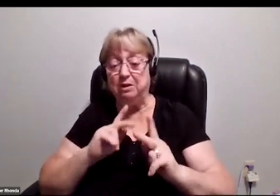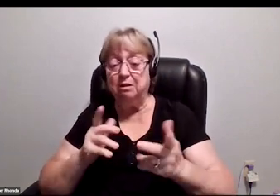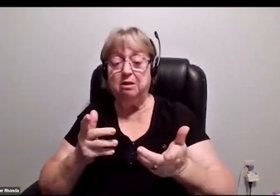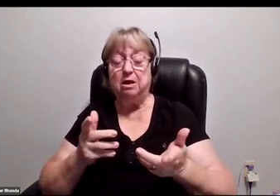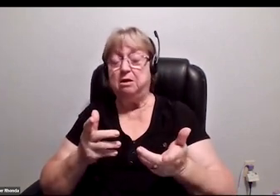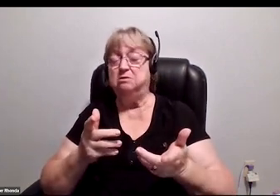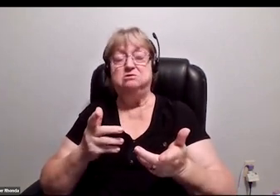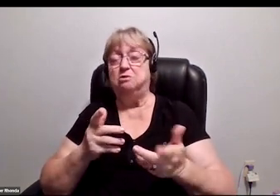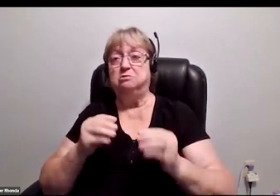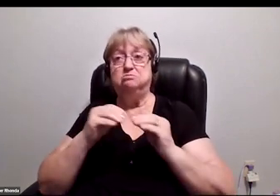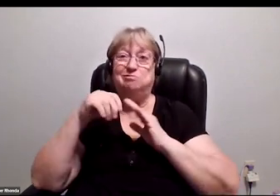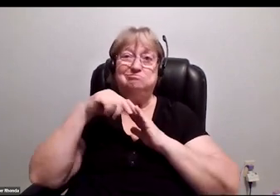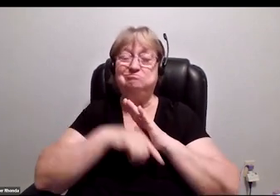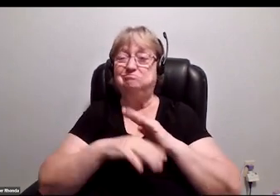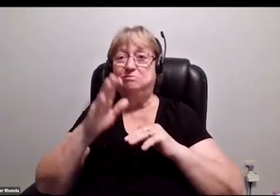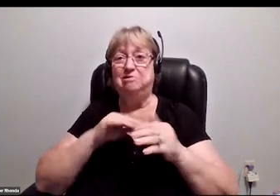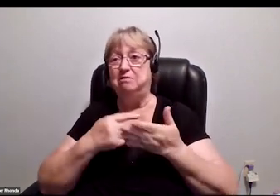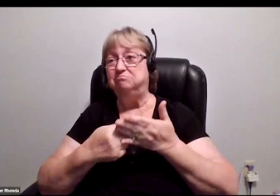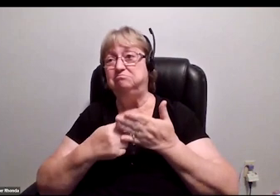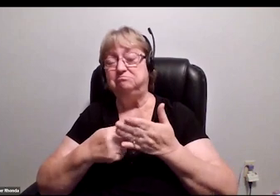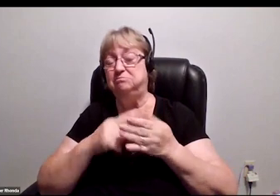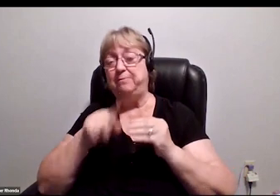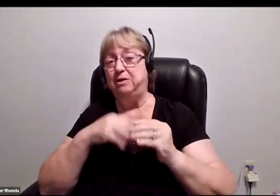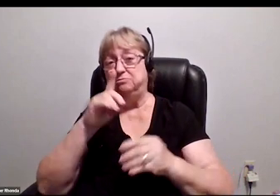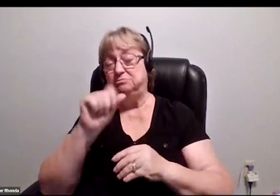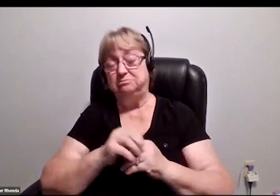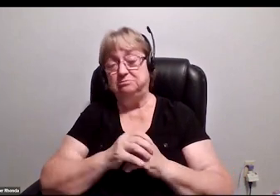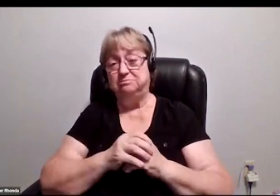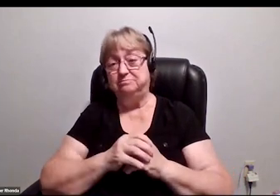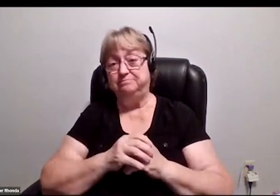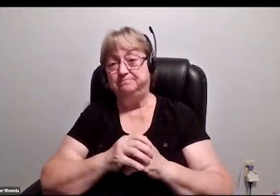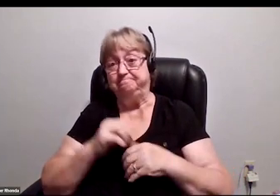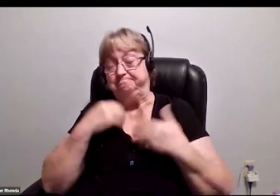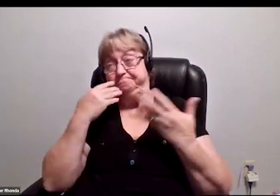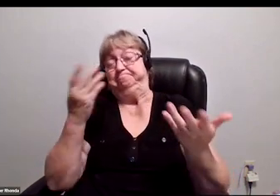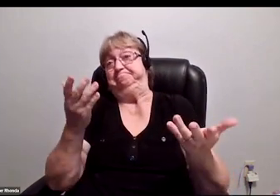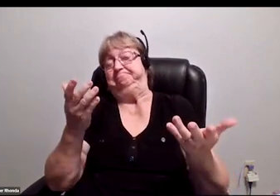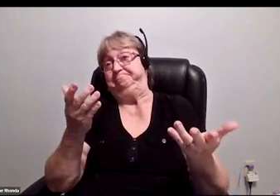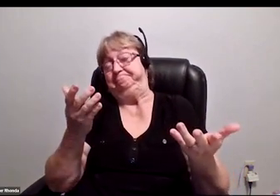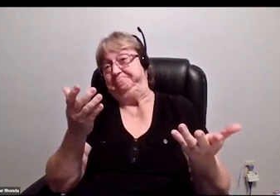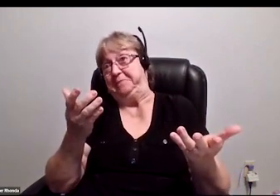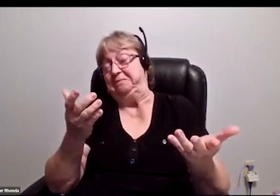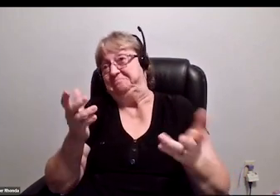so it goes beyond just this discussion of disability. I don't know. I stand out.